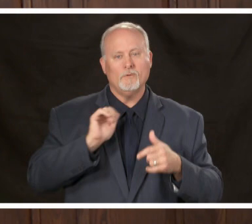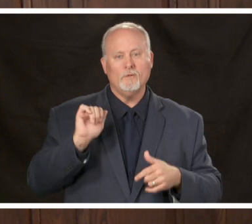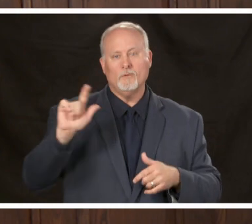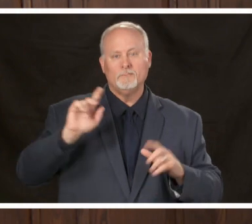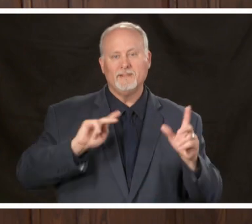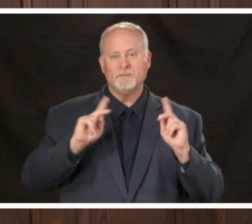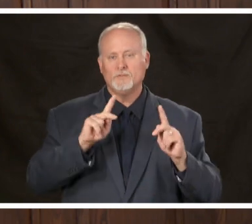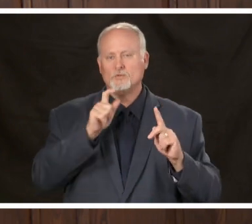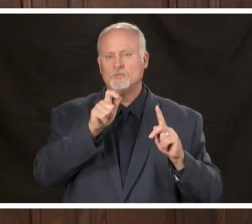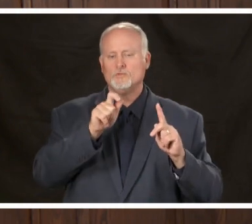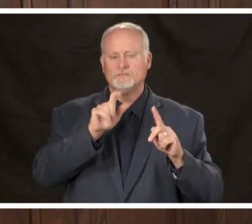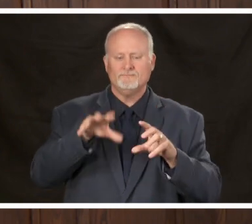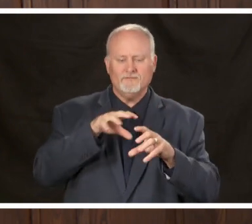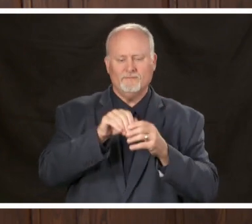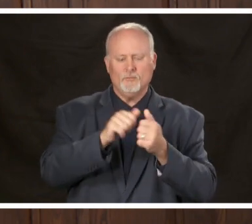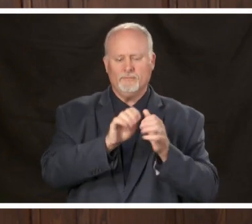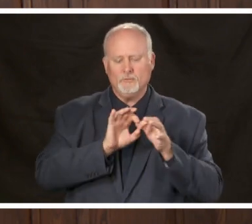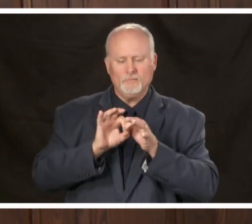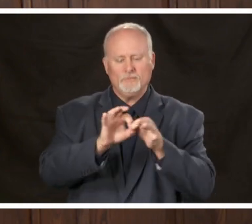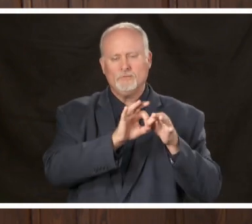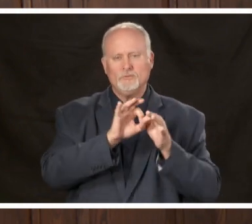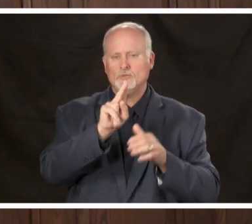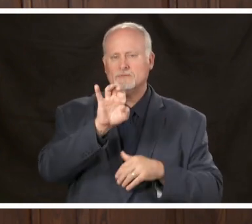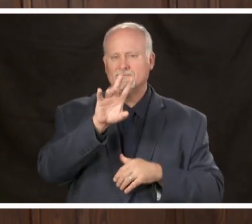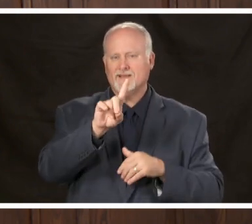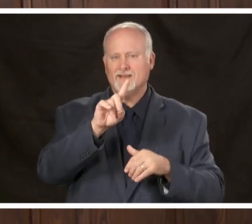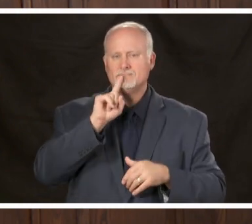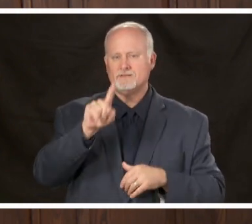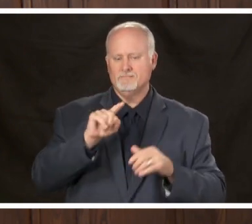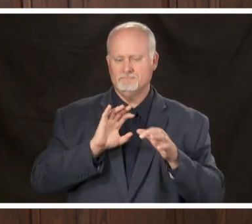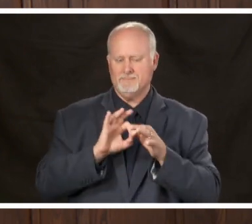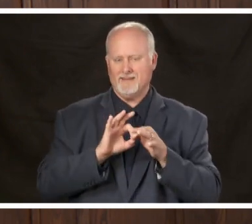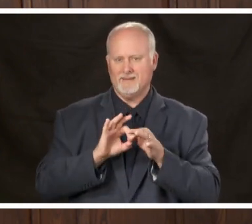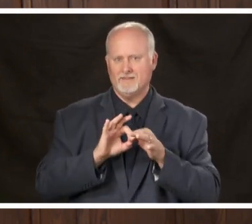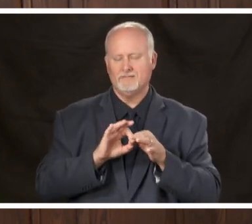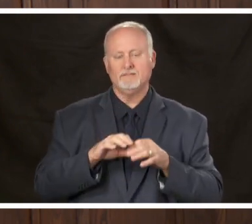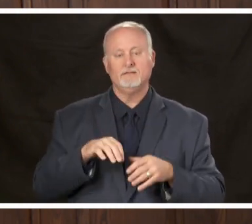the unified command and their leadership which includes Jefferson County Health